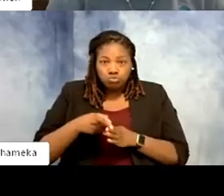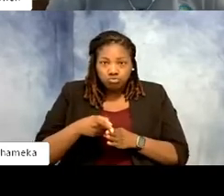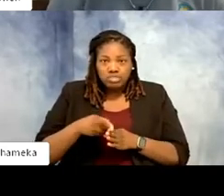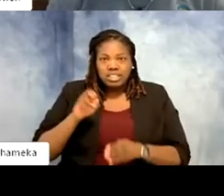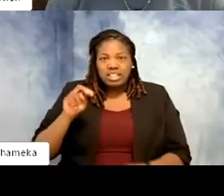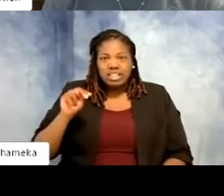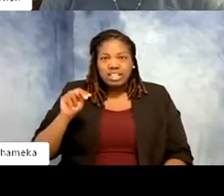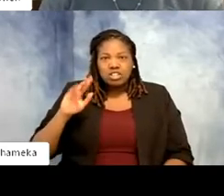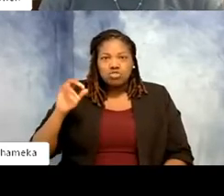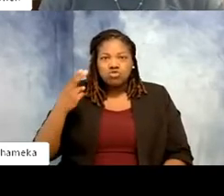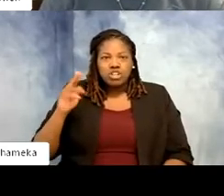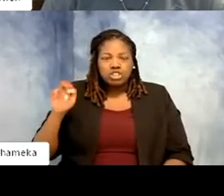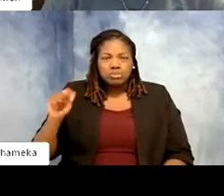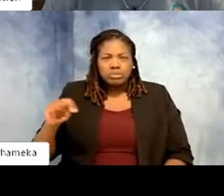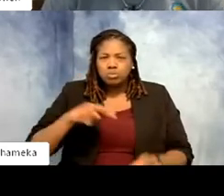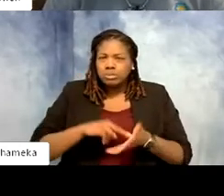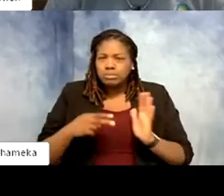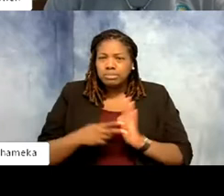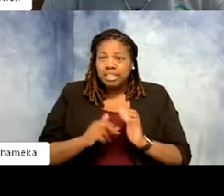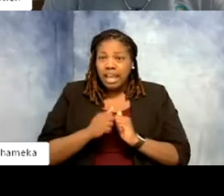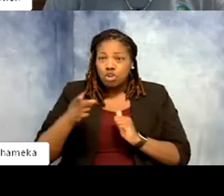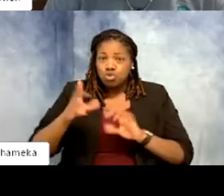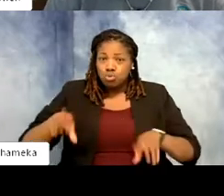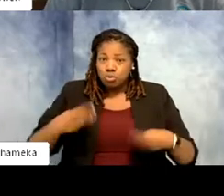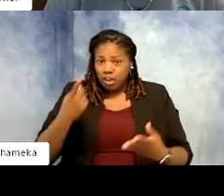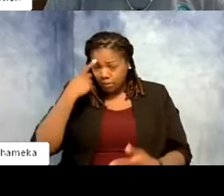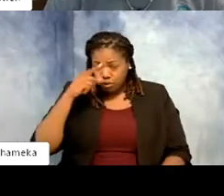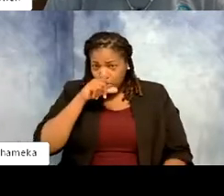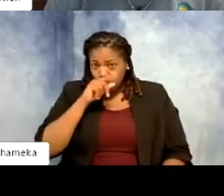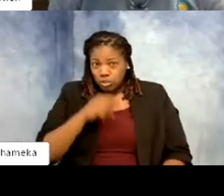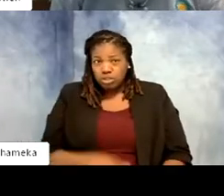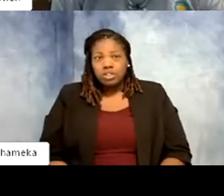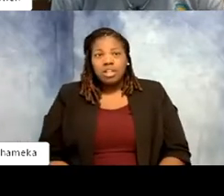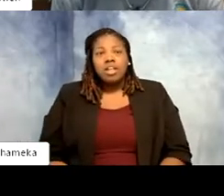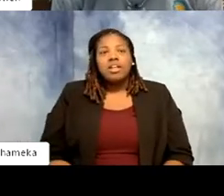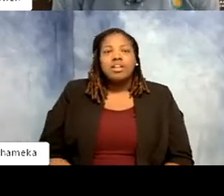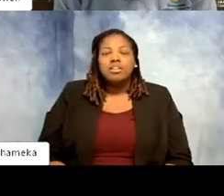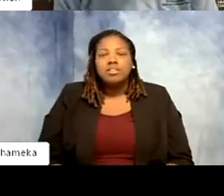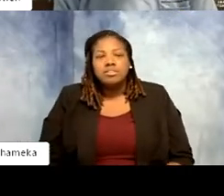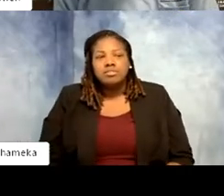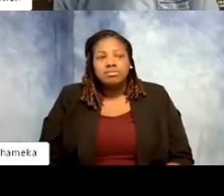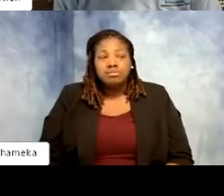about what enrichment is and how you provide enrichment for birds? >>Gwen: so again I'll probably go